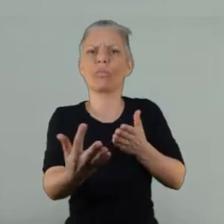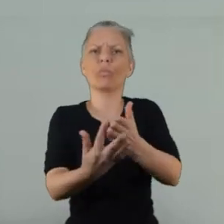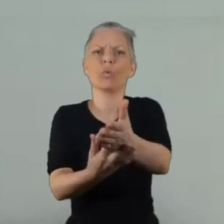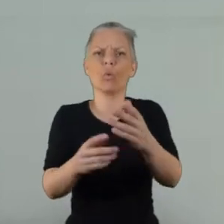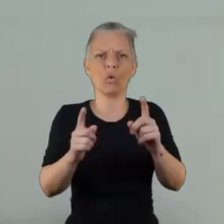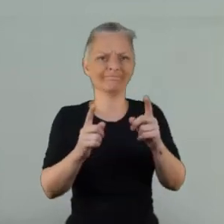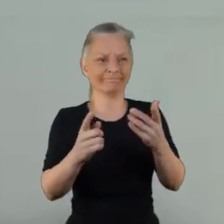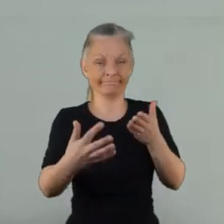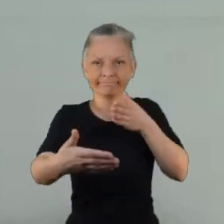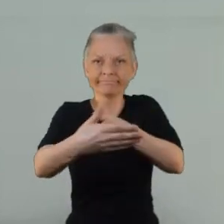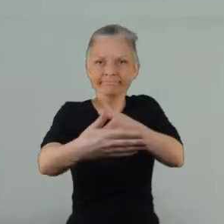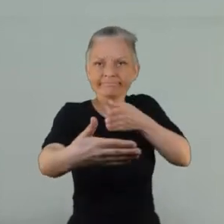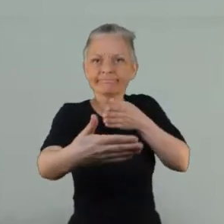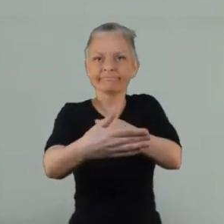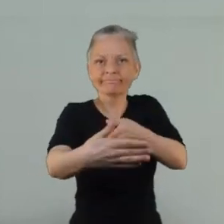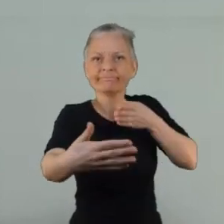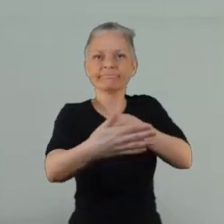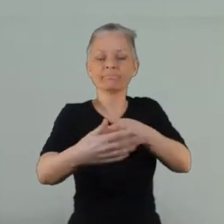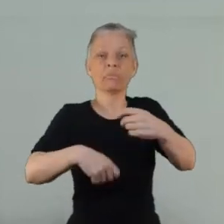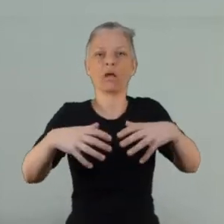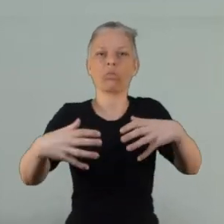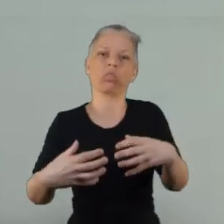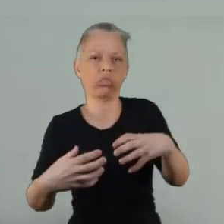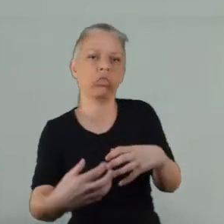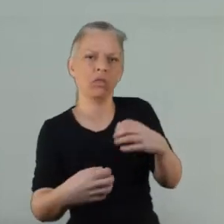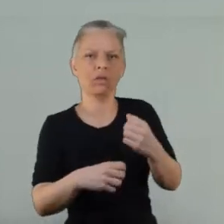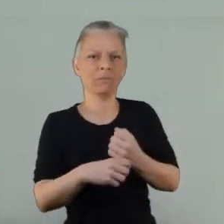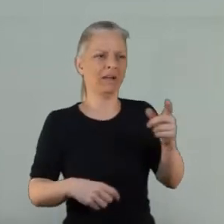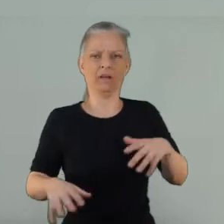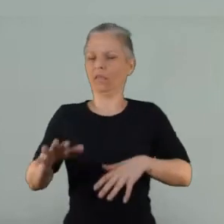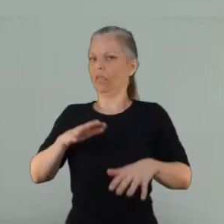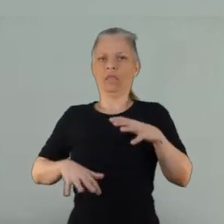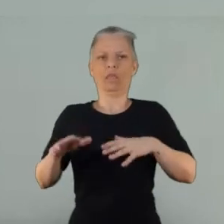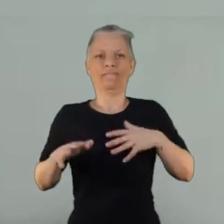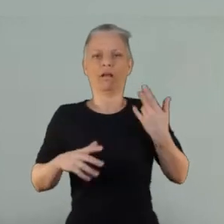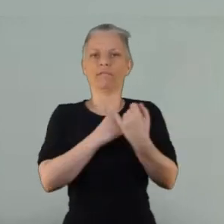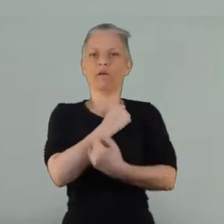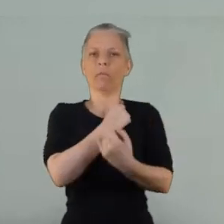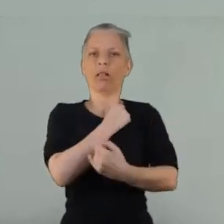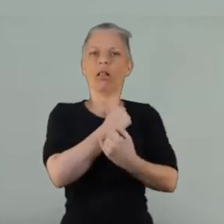Don't look at them as their condition look at them as a person who wants to be able to